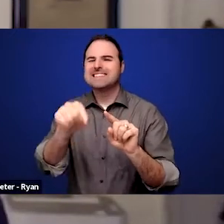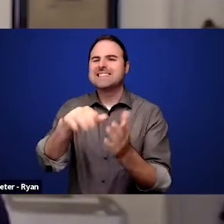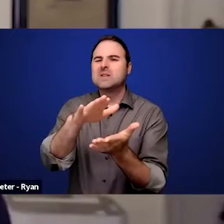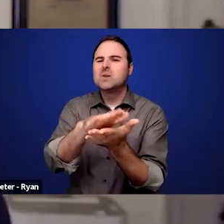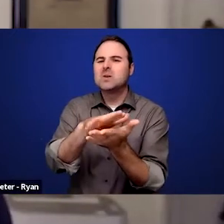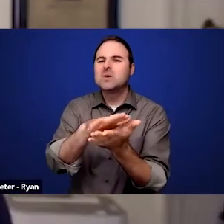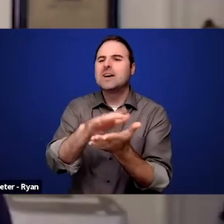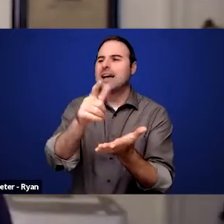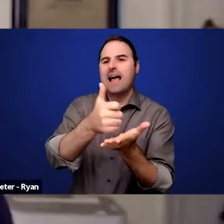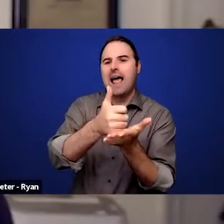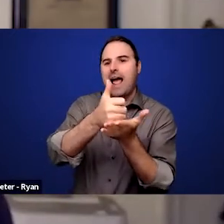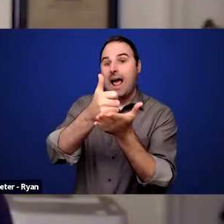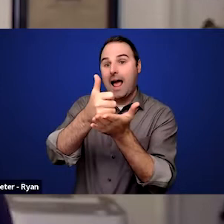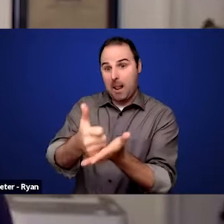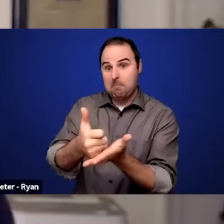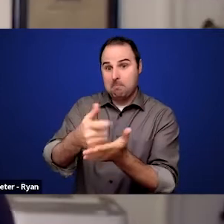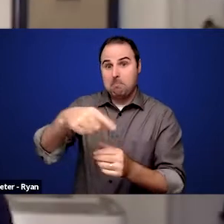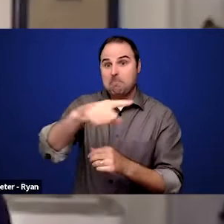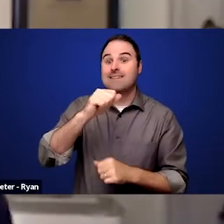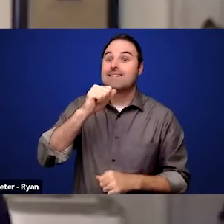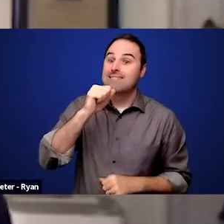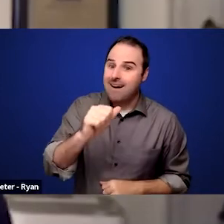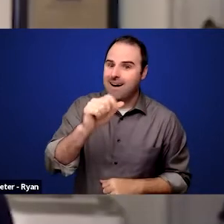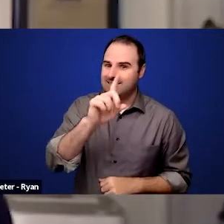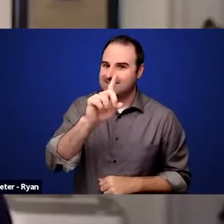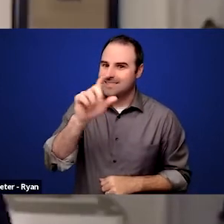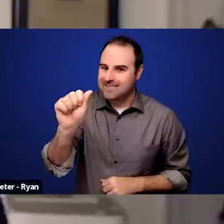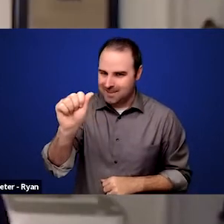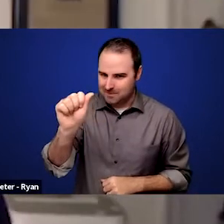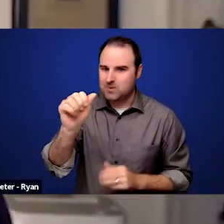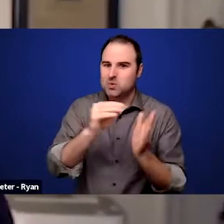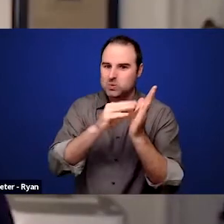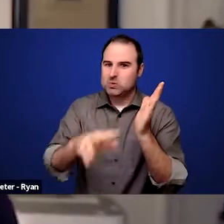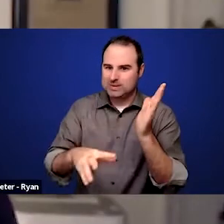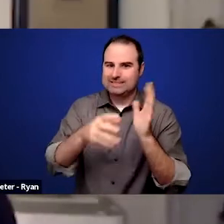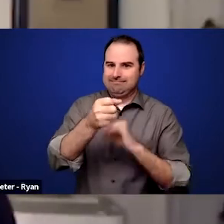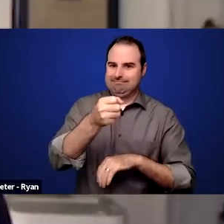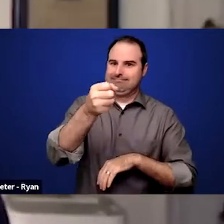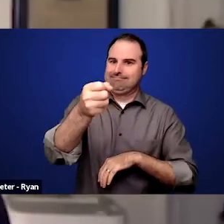get their toe in the door for their first internship or for their first job?